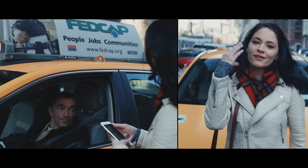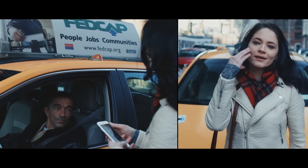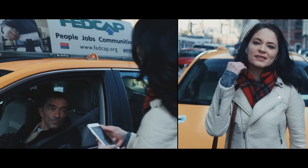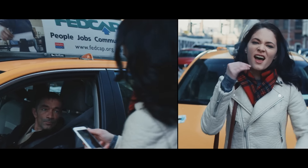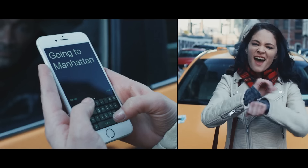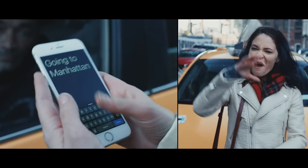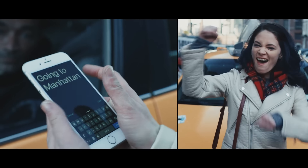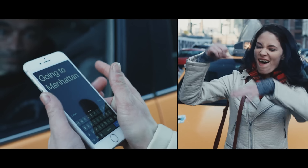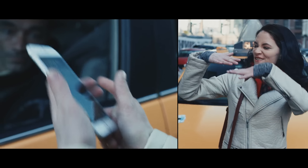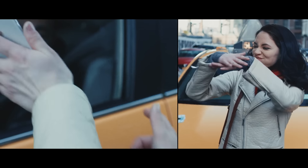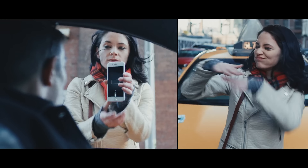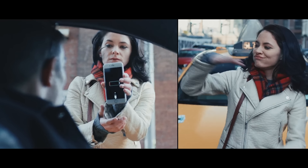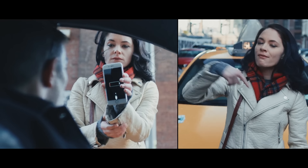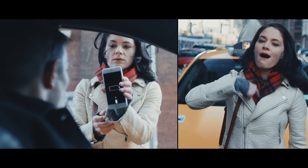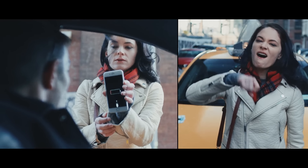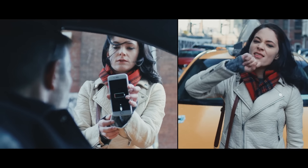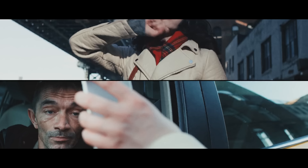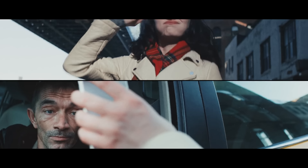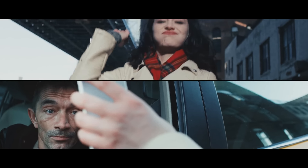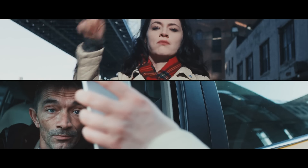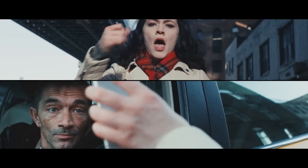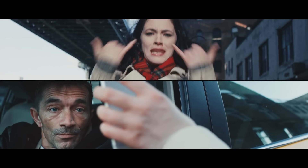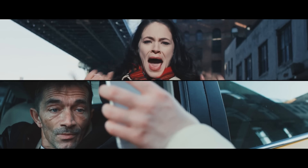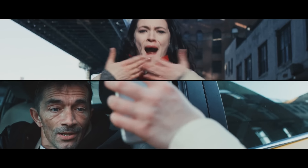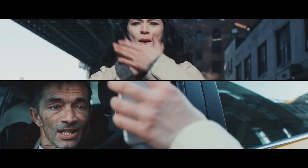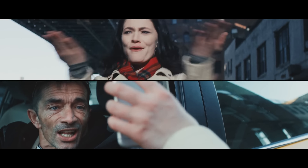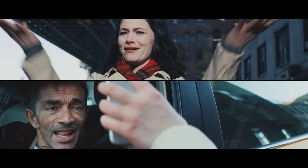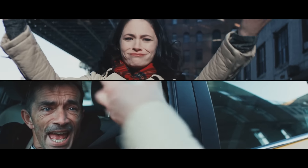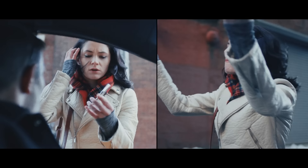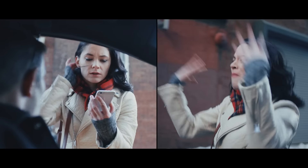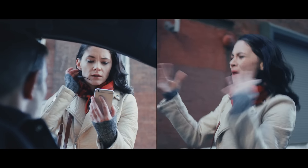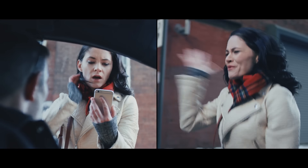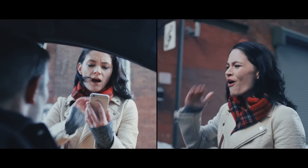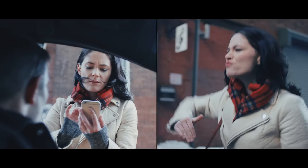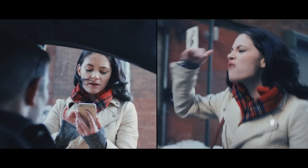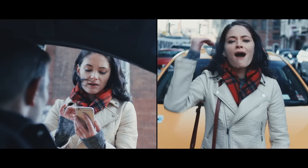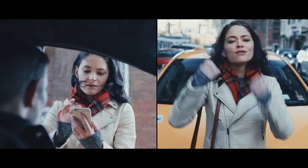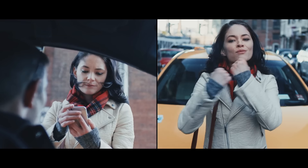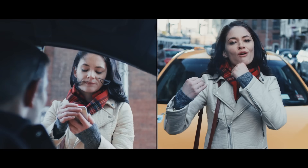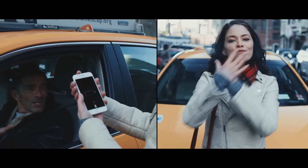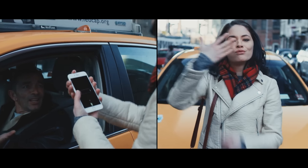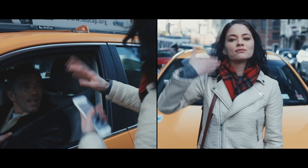NIGHTS OUT WITH THE PEOPLE I LOVE NOW I'M LOST IN THE NEIGHBORHOOD THAT RAISED ME, PRAISED ME, MADE ME WHO I AM